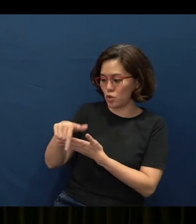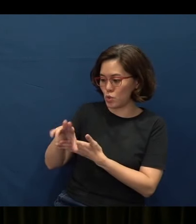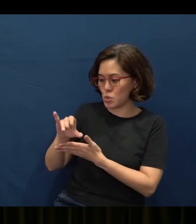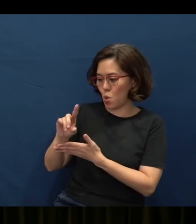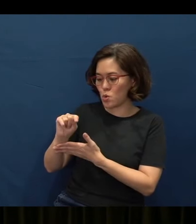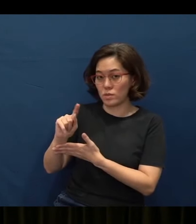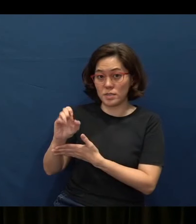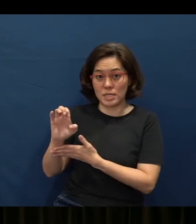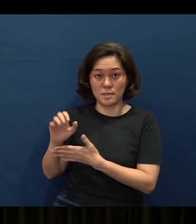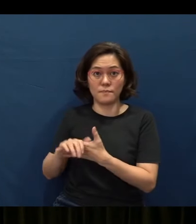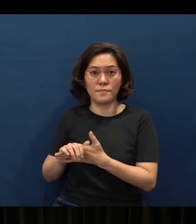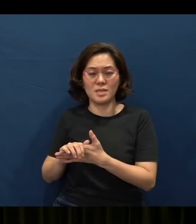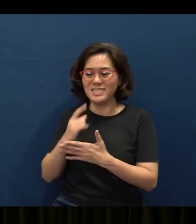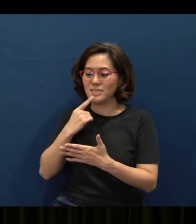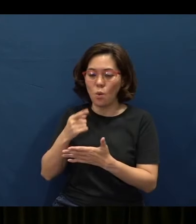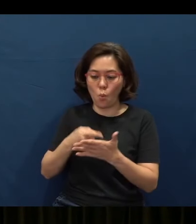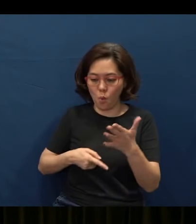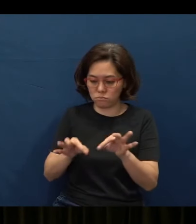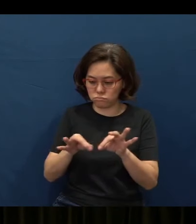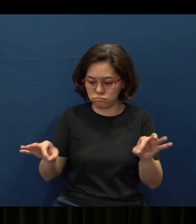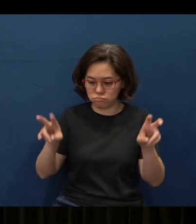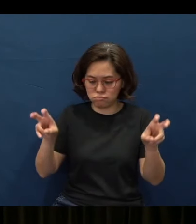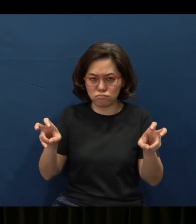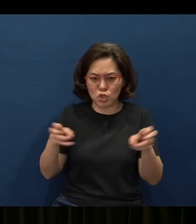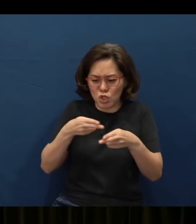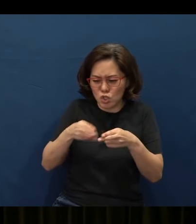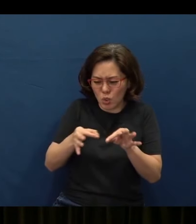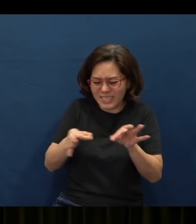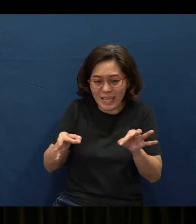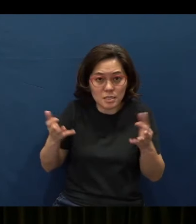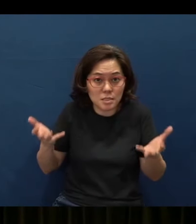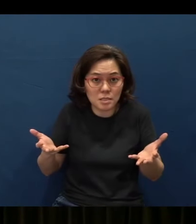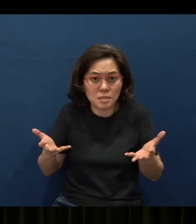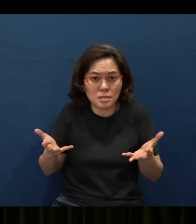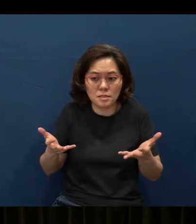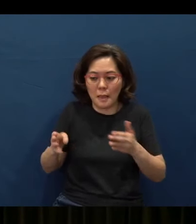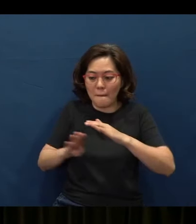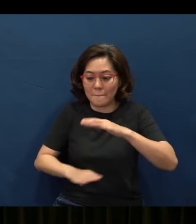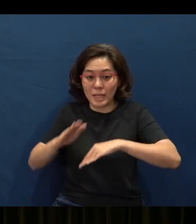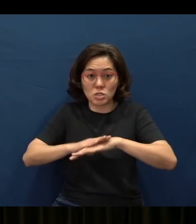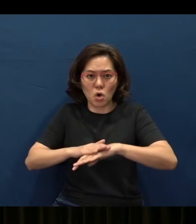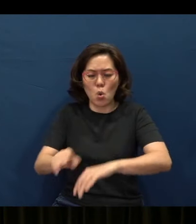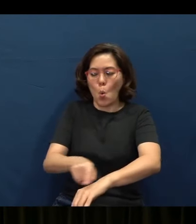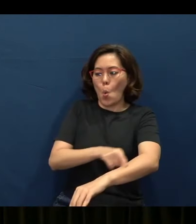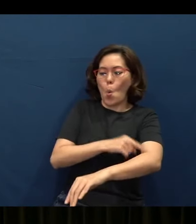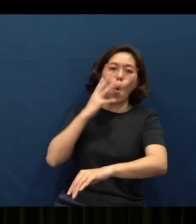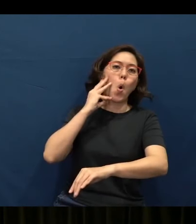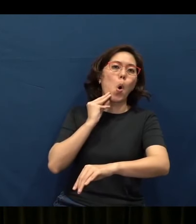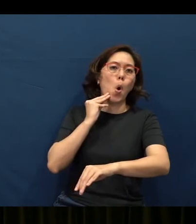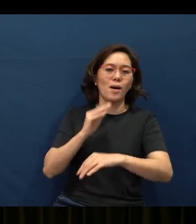“A proverb is a short sentence based on long experience.” Isn't it wonderful?